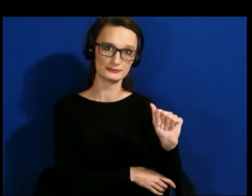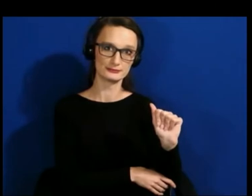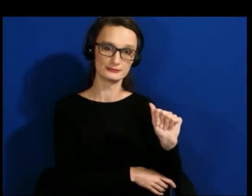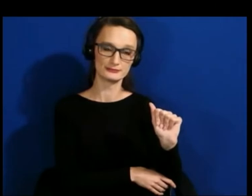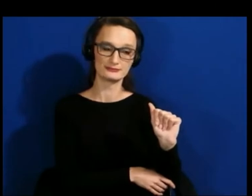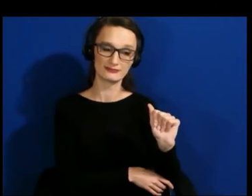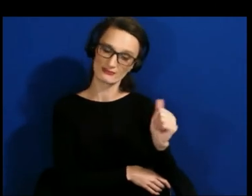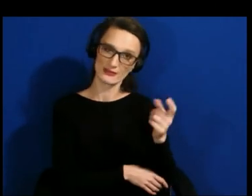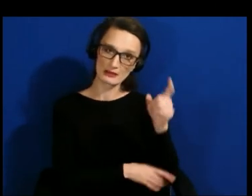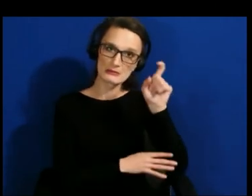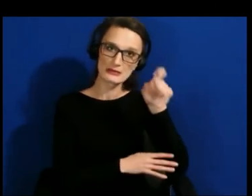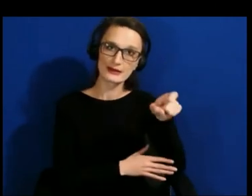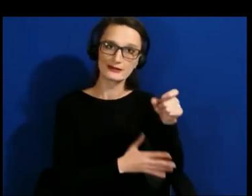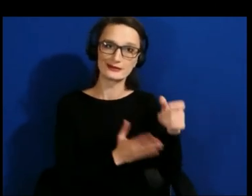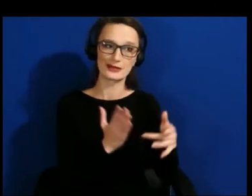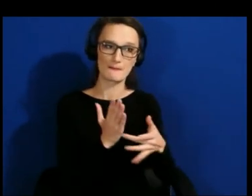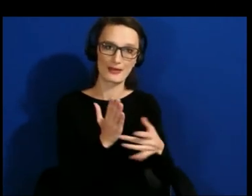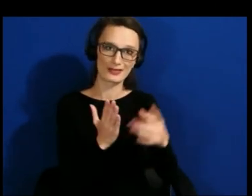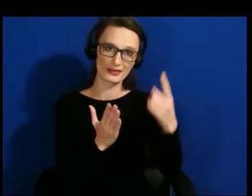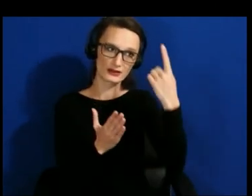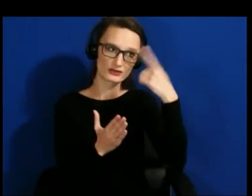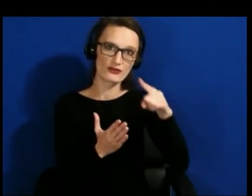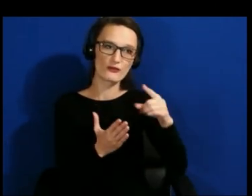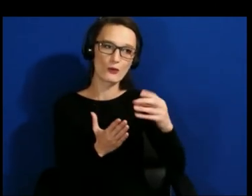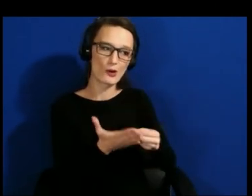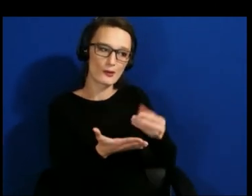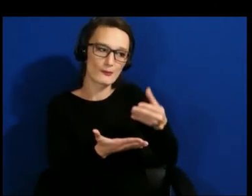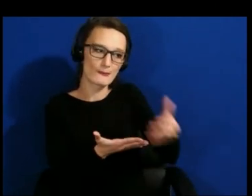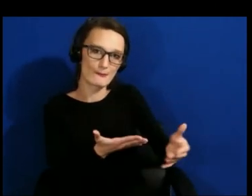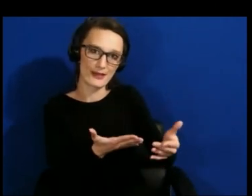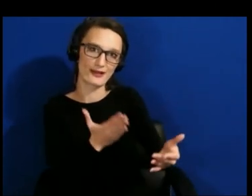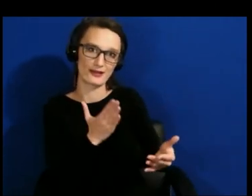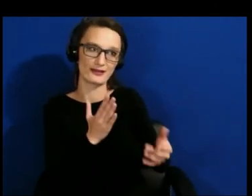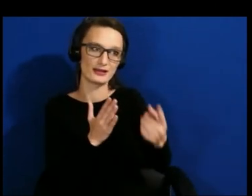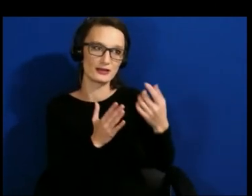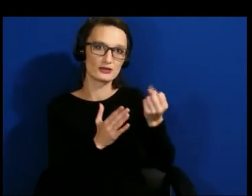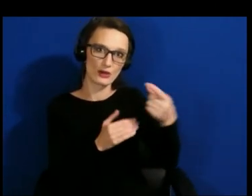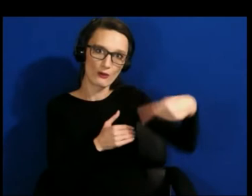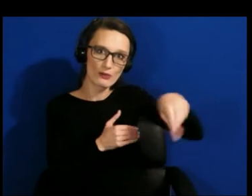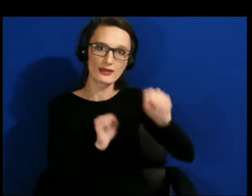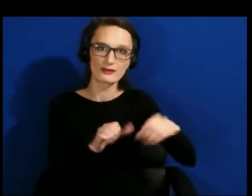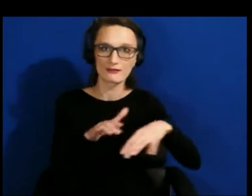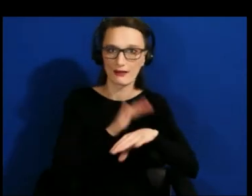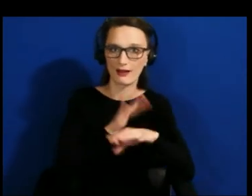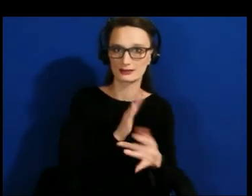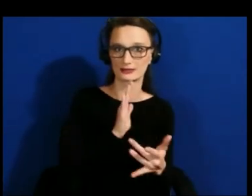to technology, so we're benefitting from the work that has changed like policy has changed due to